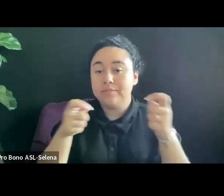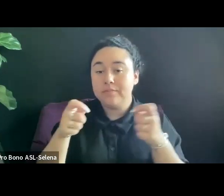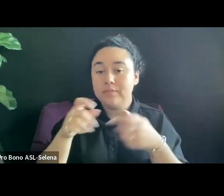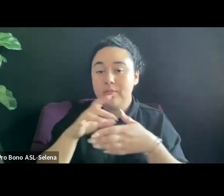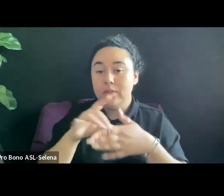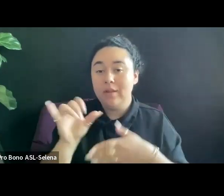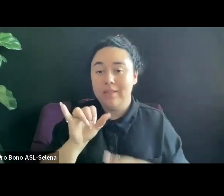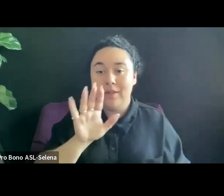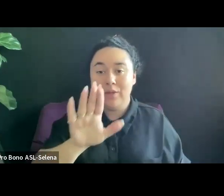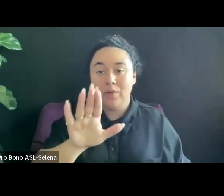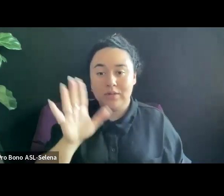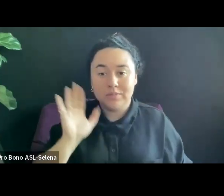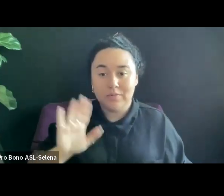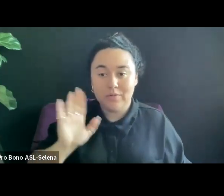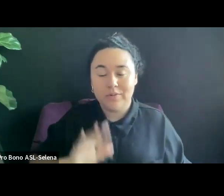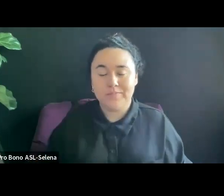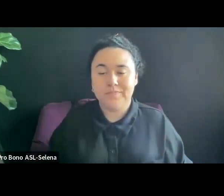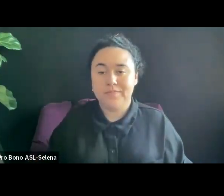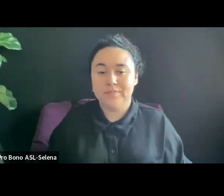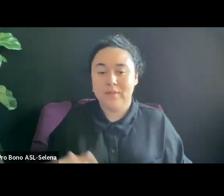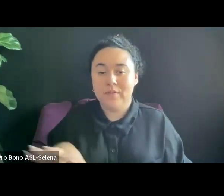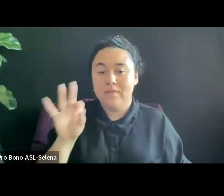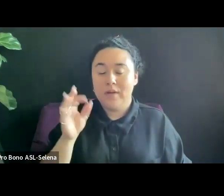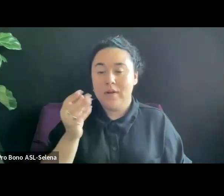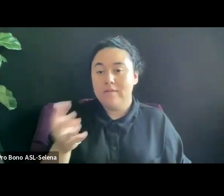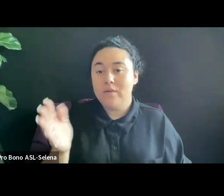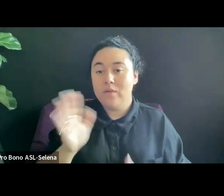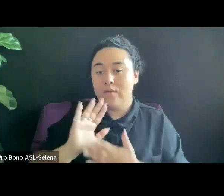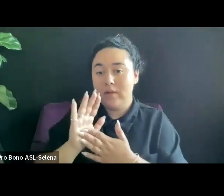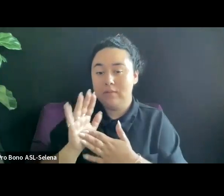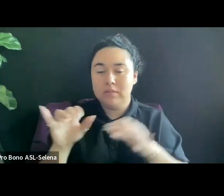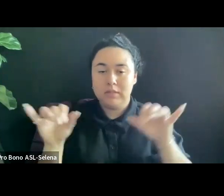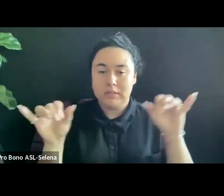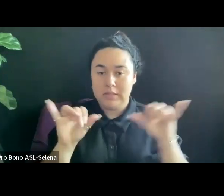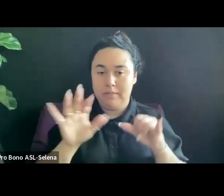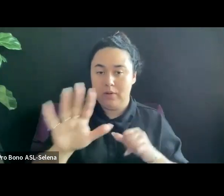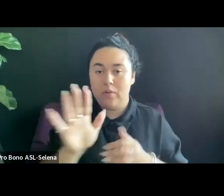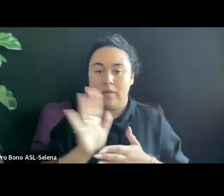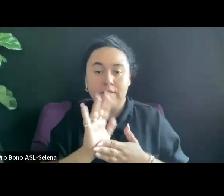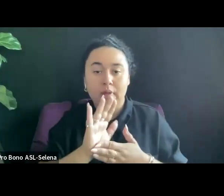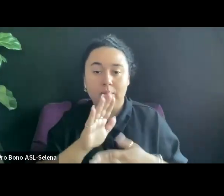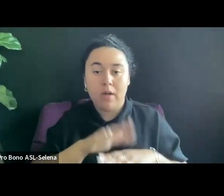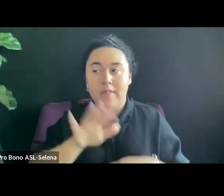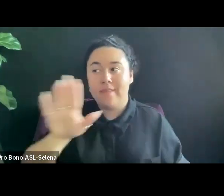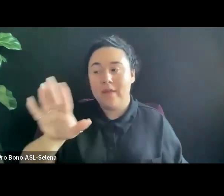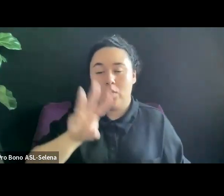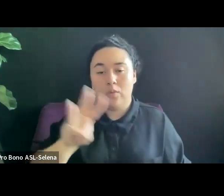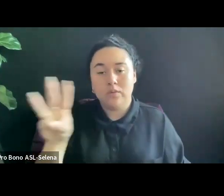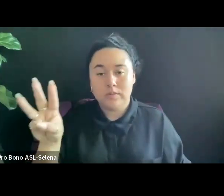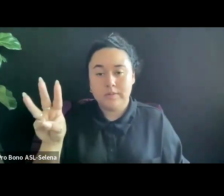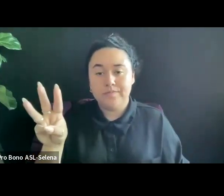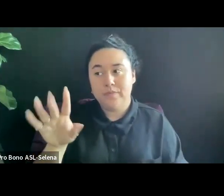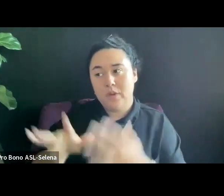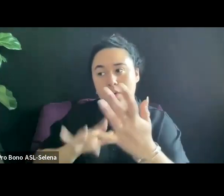FIND A FEW FILMS THAT ARE SIMILAR TO YOUR FILM ON THEIR WEBSITE AND REACH OUT THE FILMMAKER S TO GET